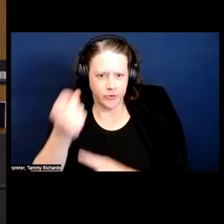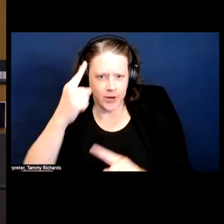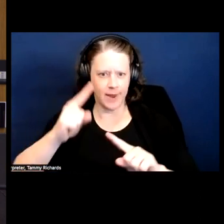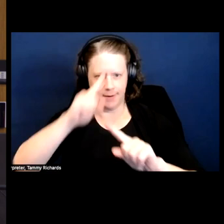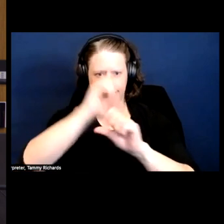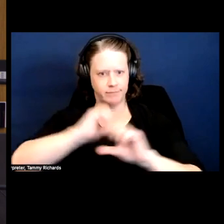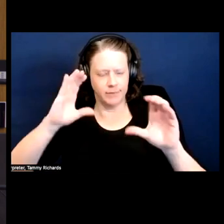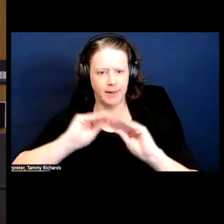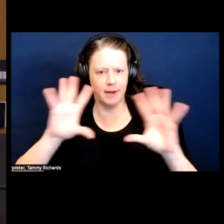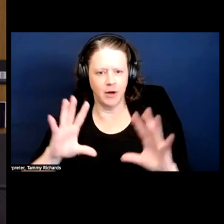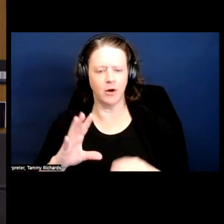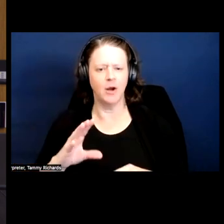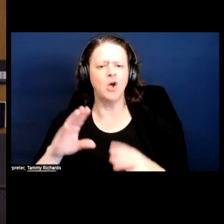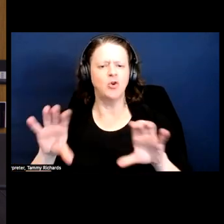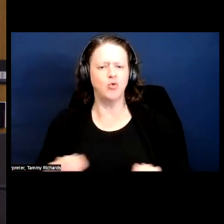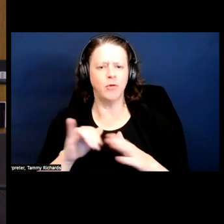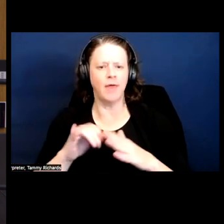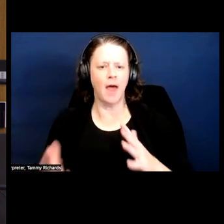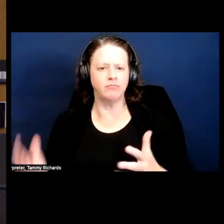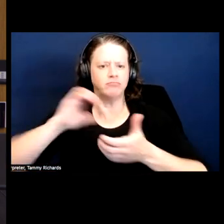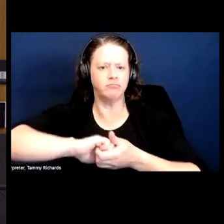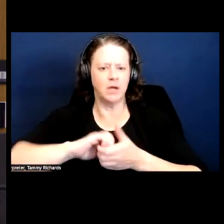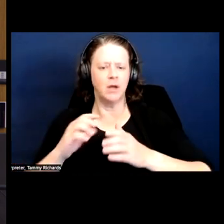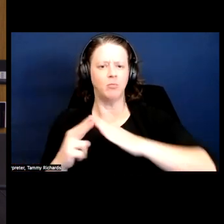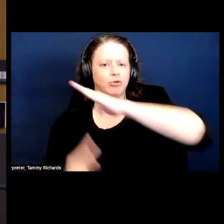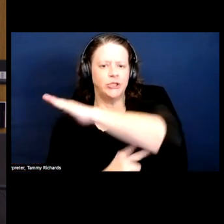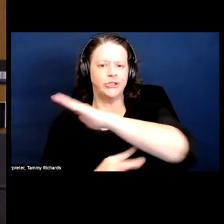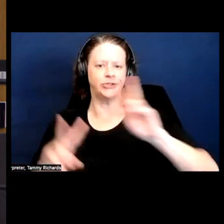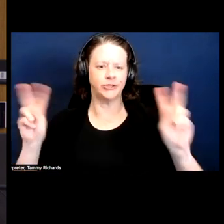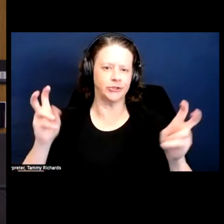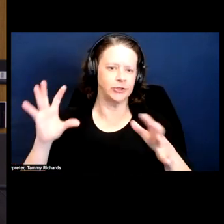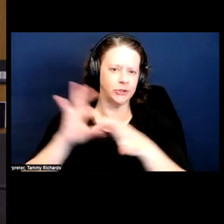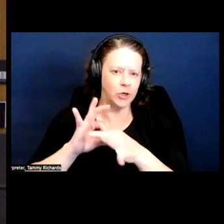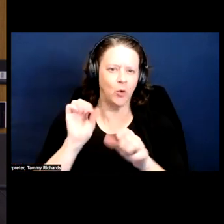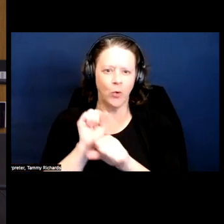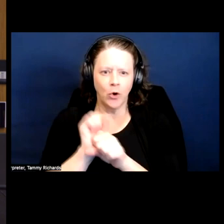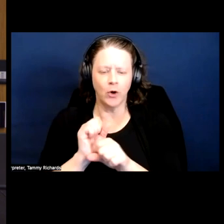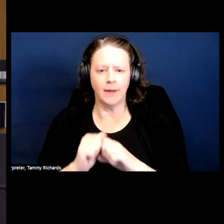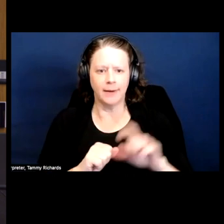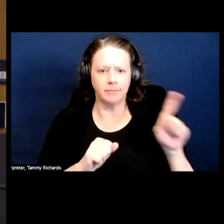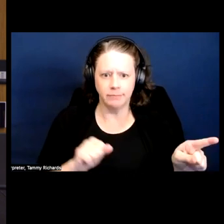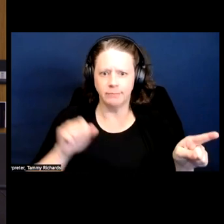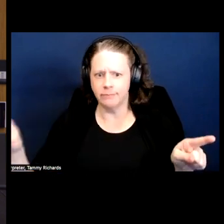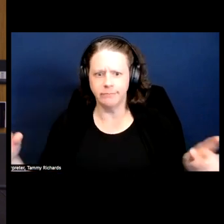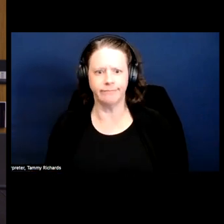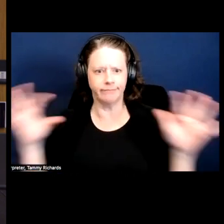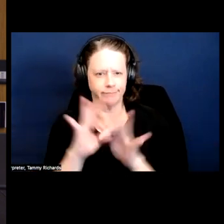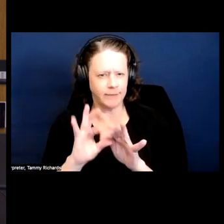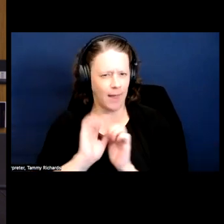I talk about this with Brad Lomax, that he was doing that bridgework to say I'm going to connect these two, I'm going to connect these two.